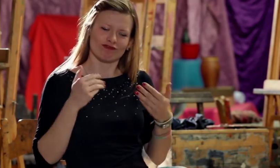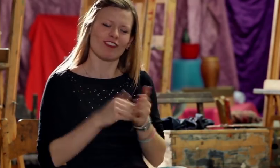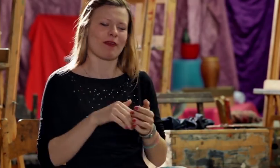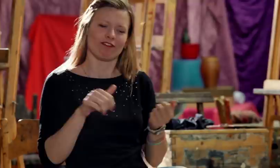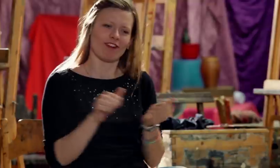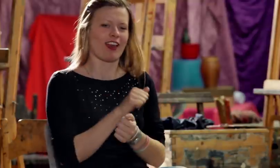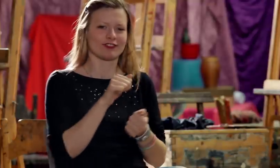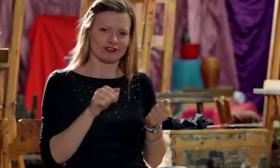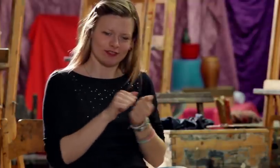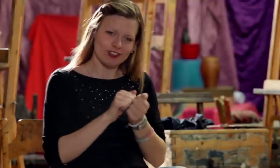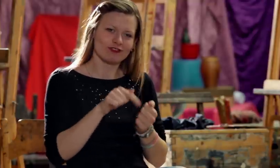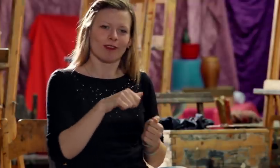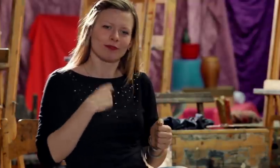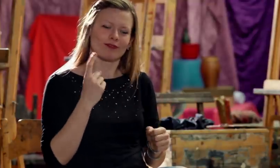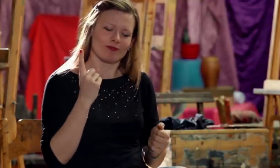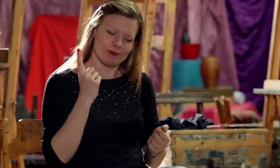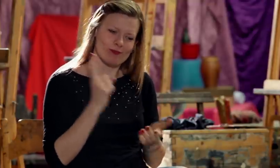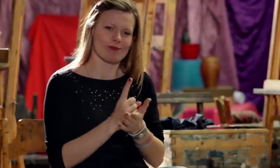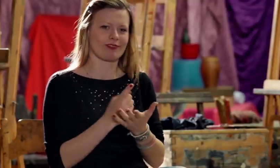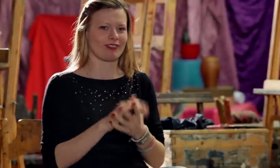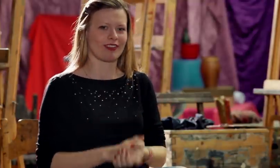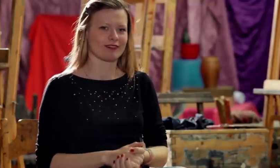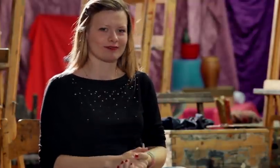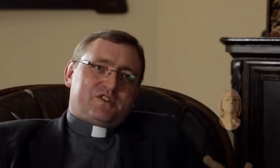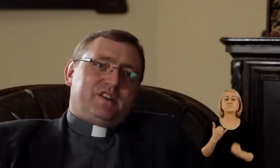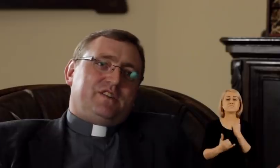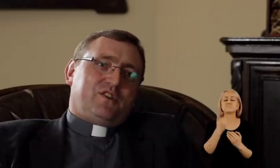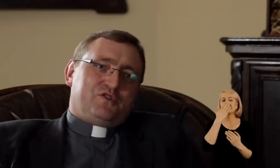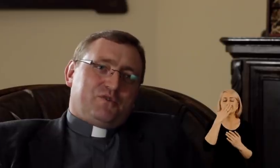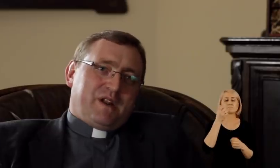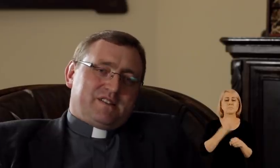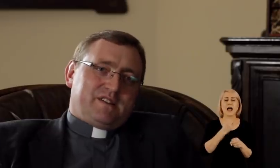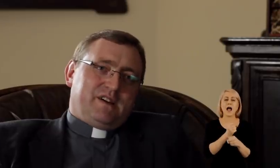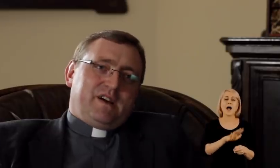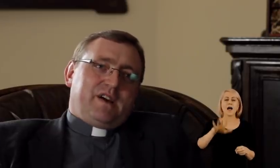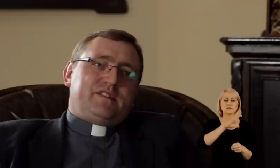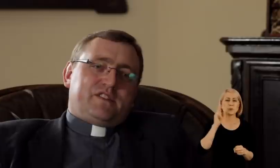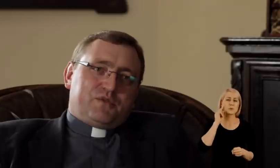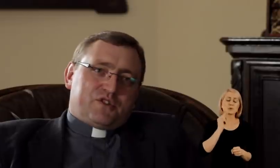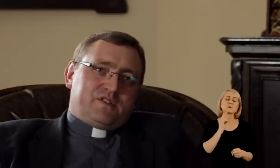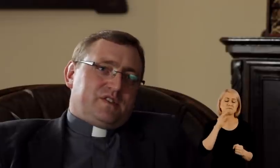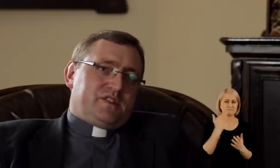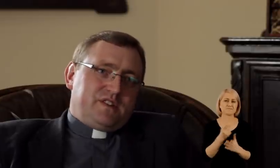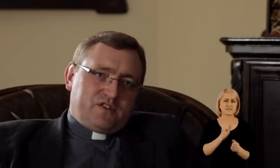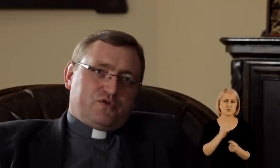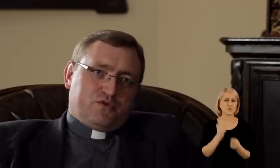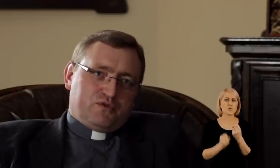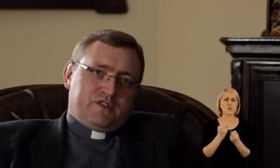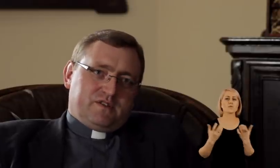One must fight for that, fight to succeed. When it comes to work for the Deaf it is a difficult issue.